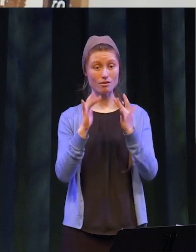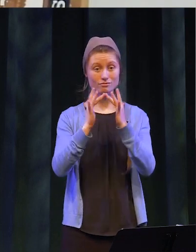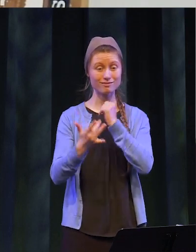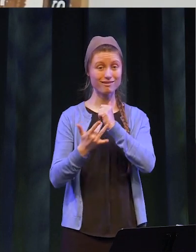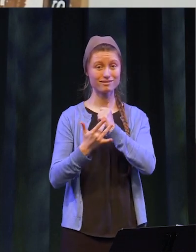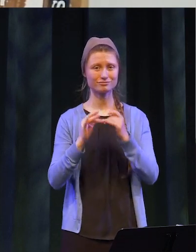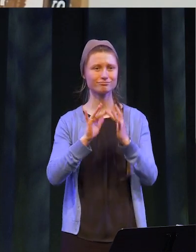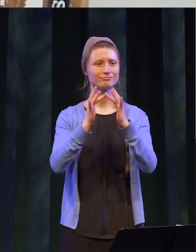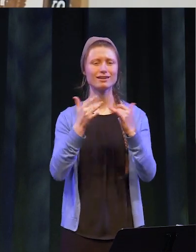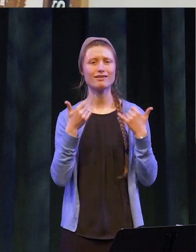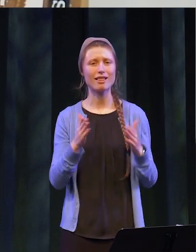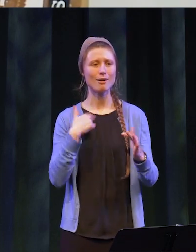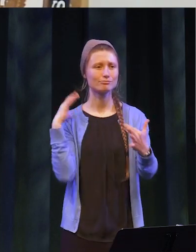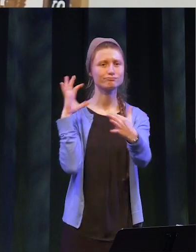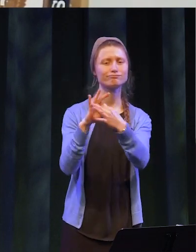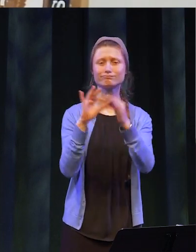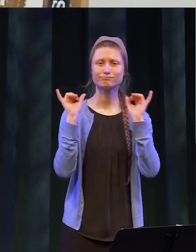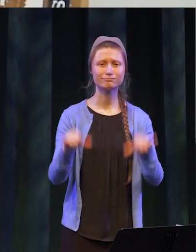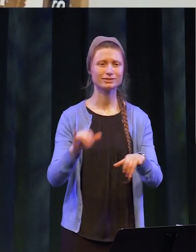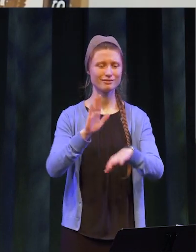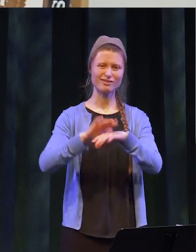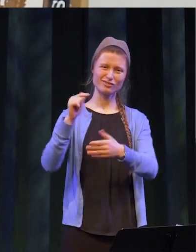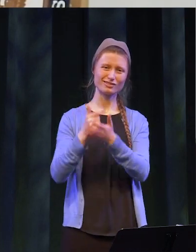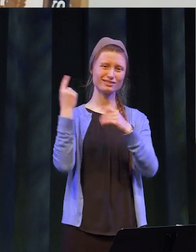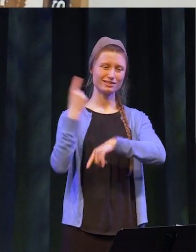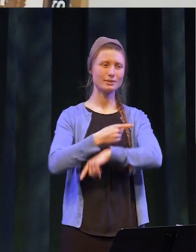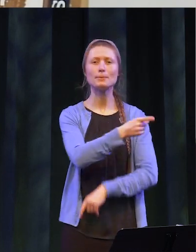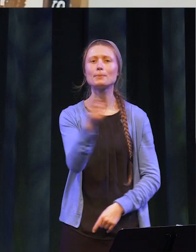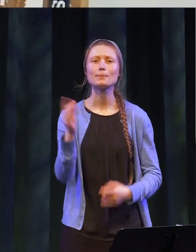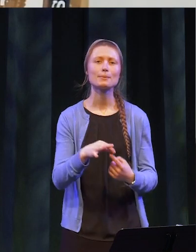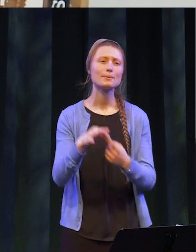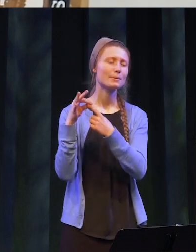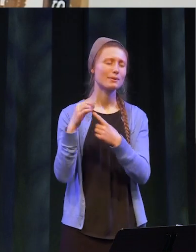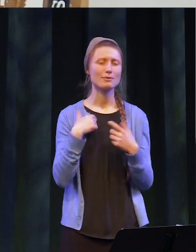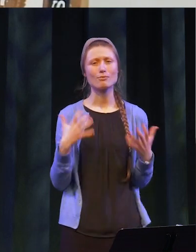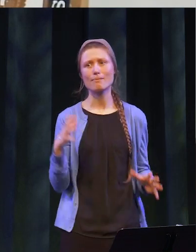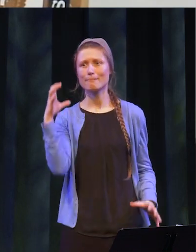be connected on this graduation day. You are special and I wouldn’t want to miss congratulating